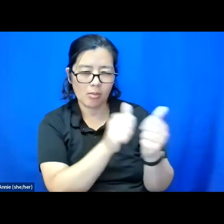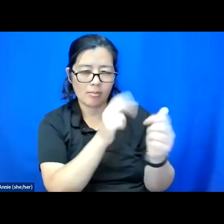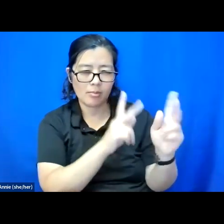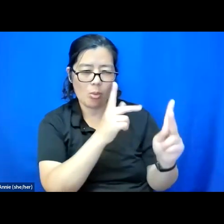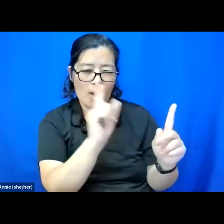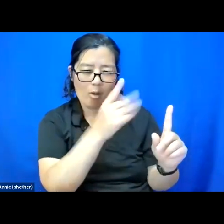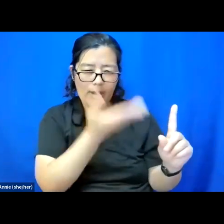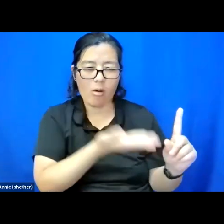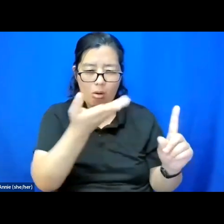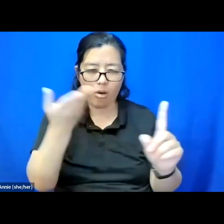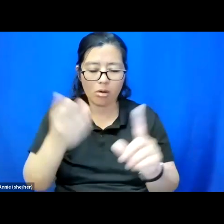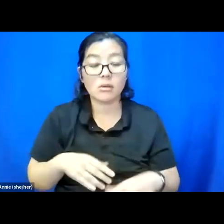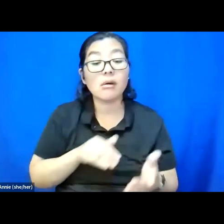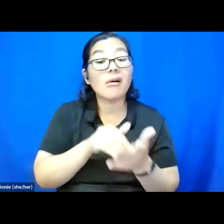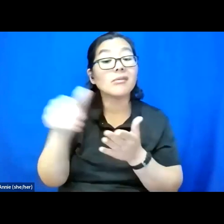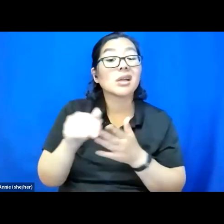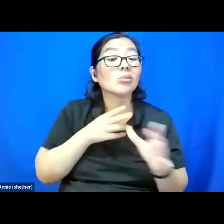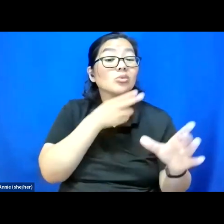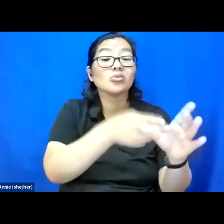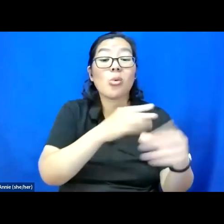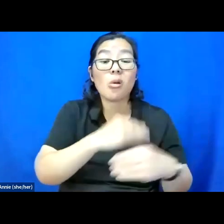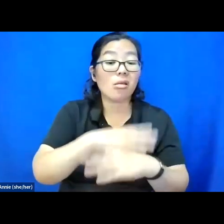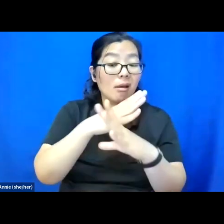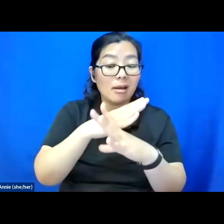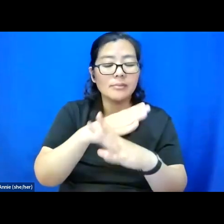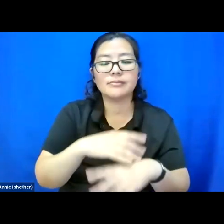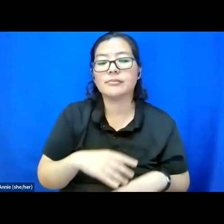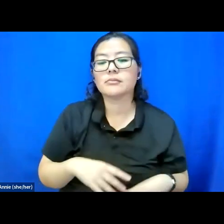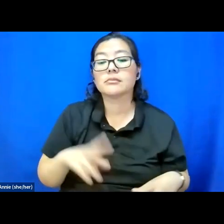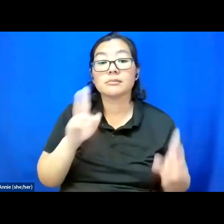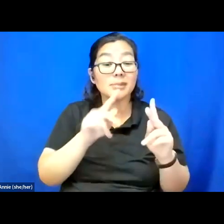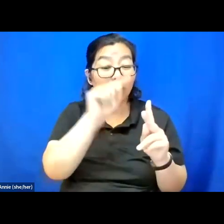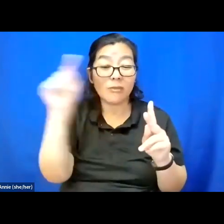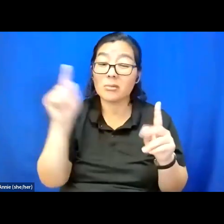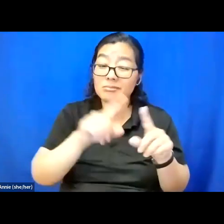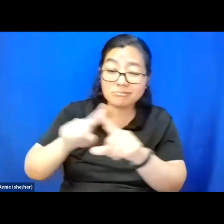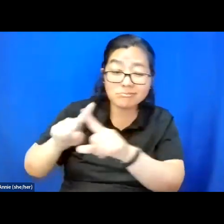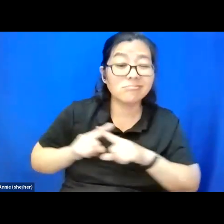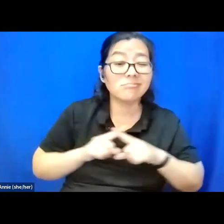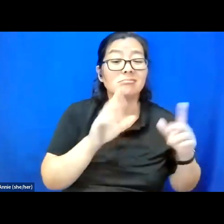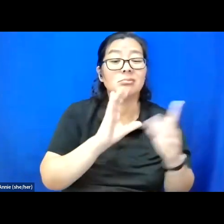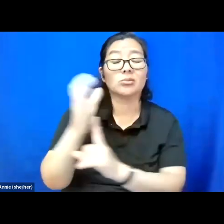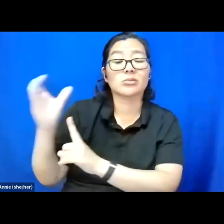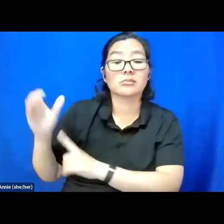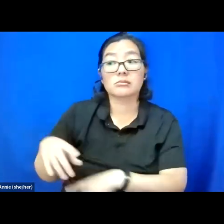And people from multiple different cultures, black people, queer people,